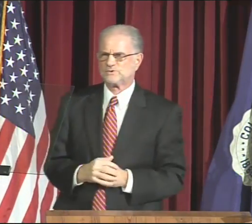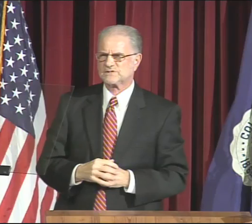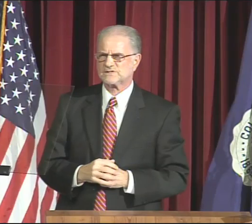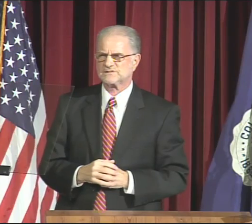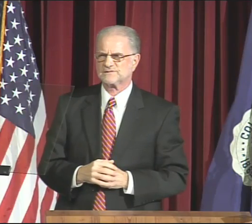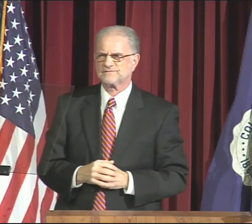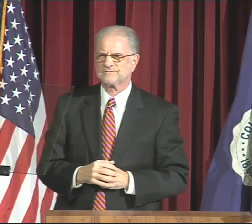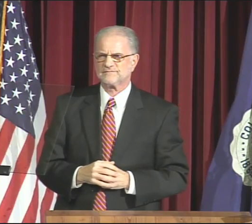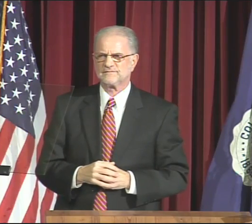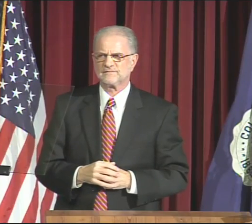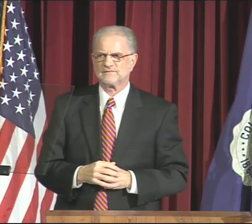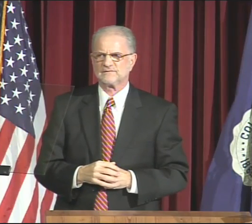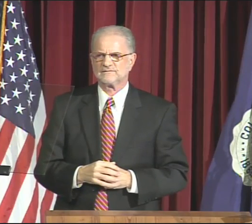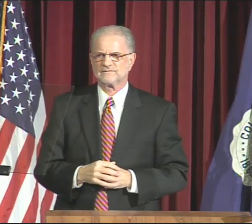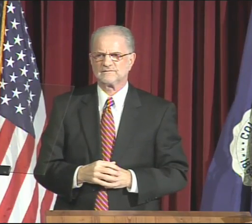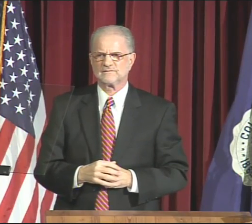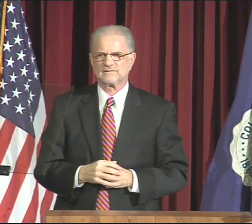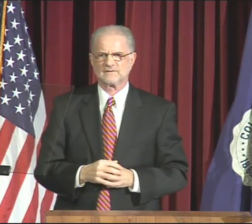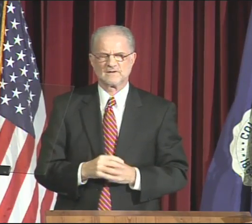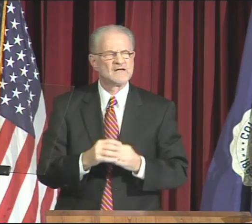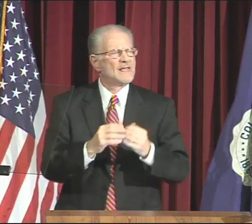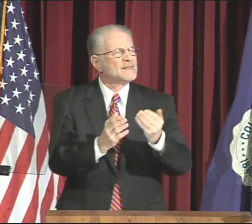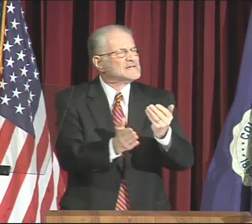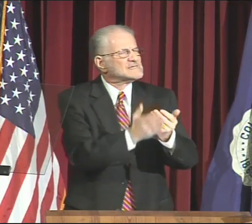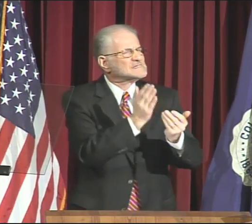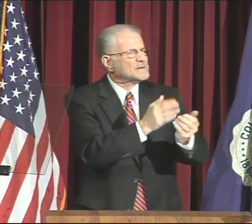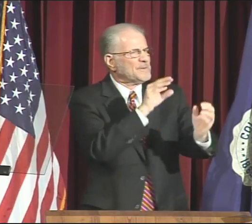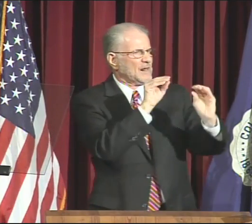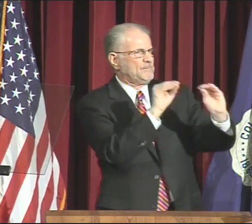particularly for students.